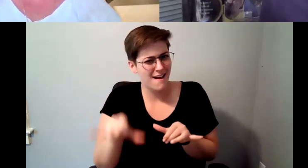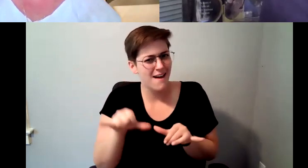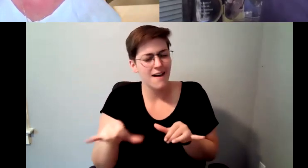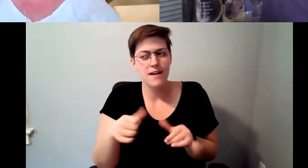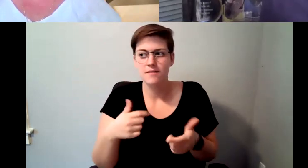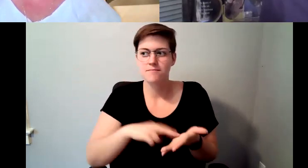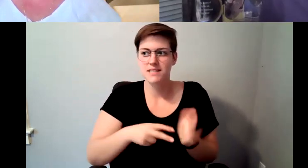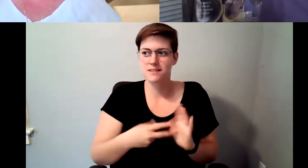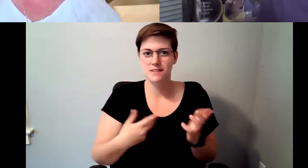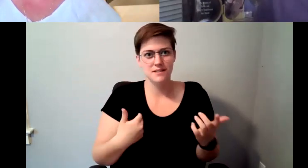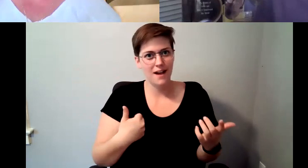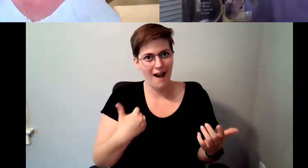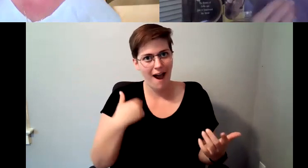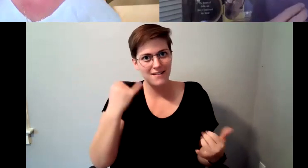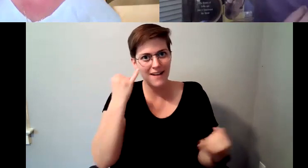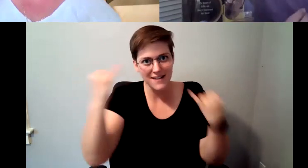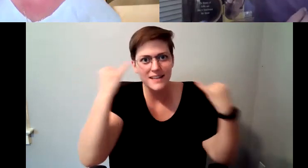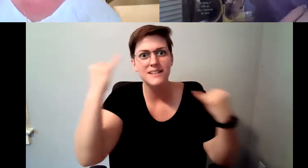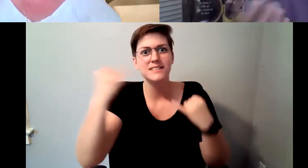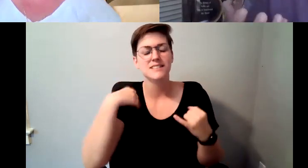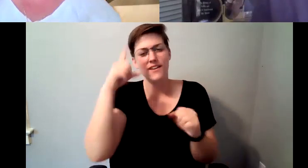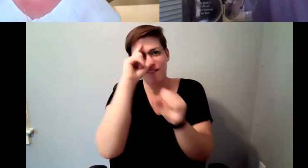things that I thought were going to be were going to work for me, of course, I wanted